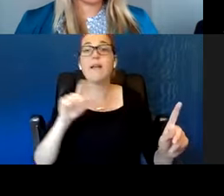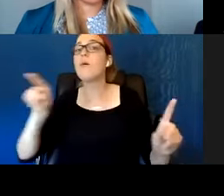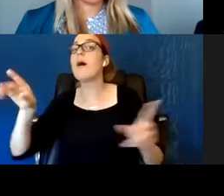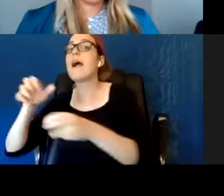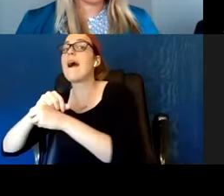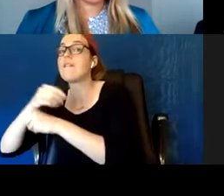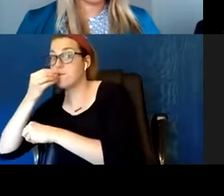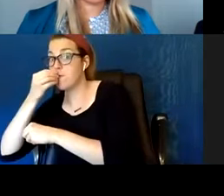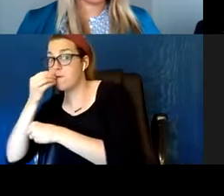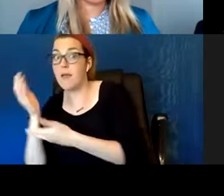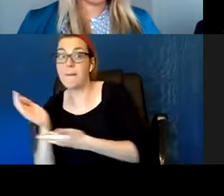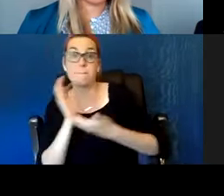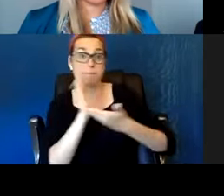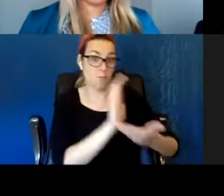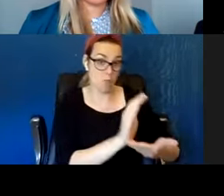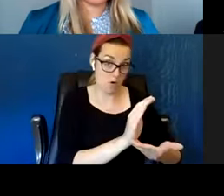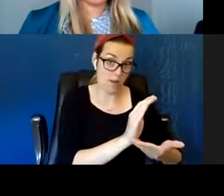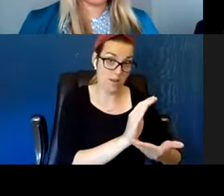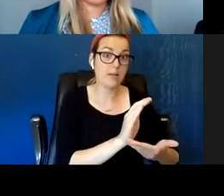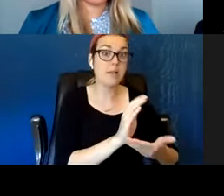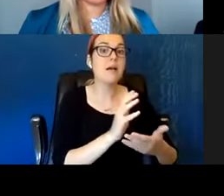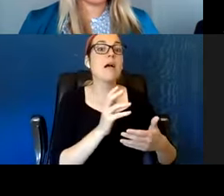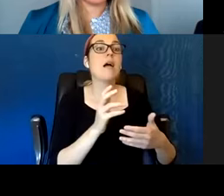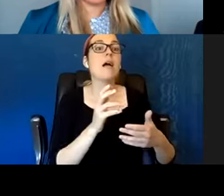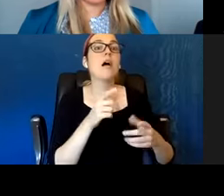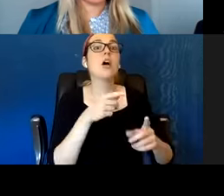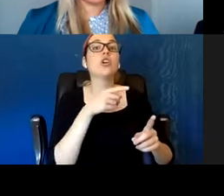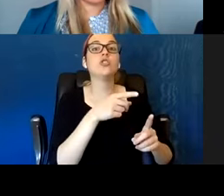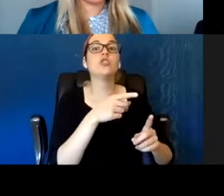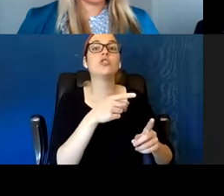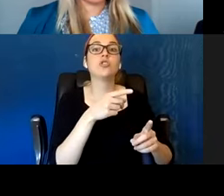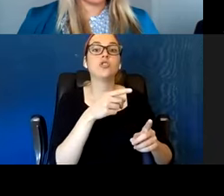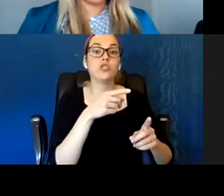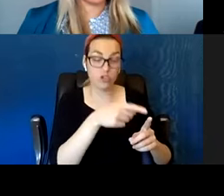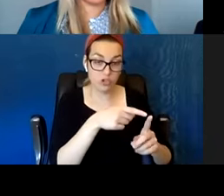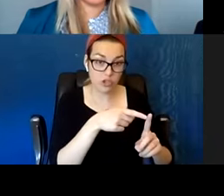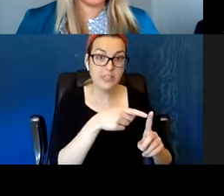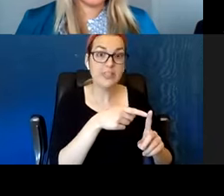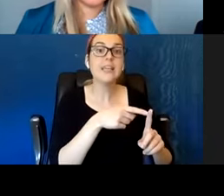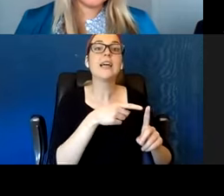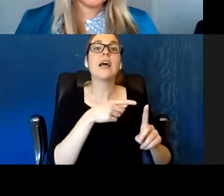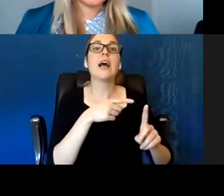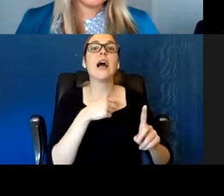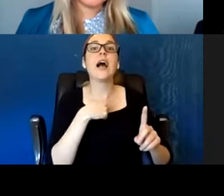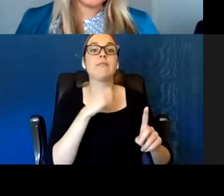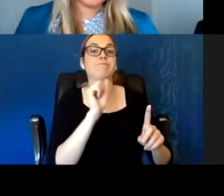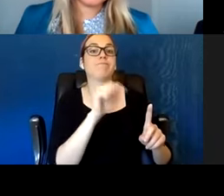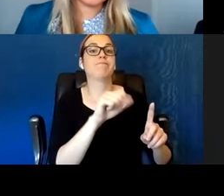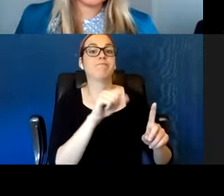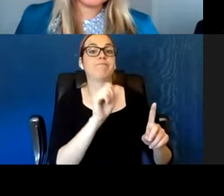and I would go check on her and I knock on the door and she would just be cussing out. Hey, it's me Miss B roll my...